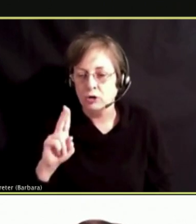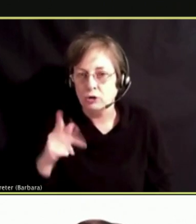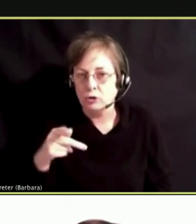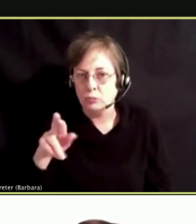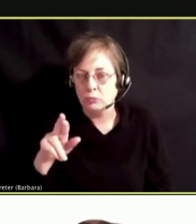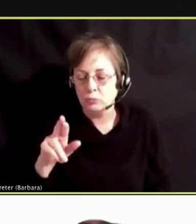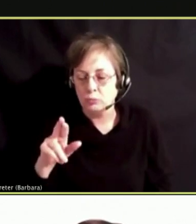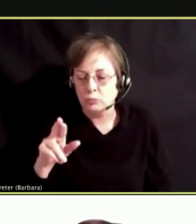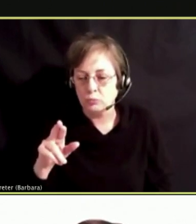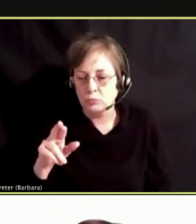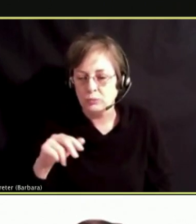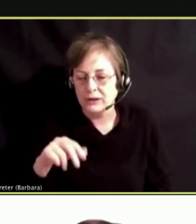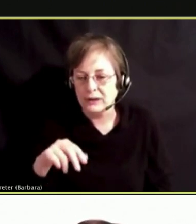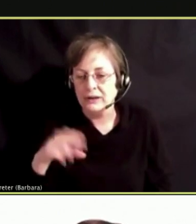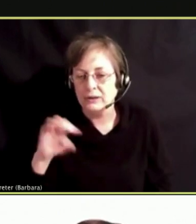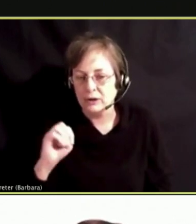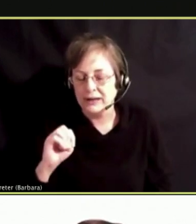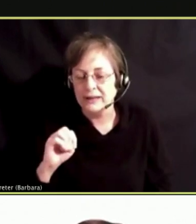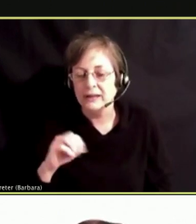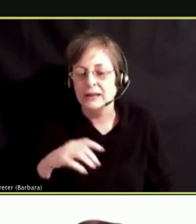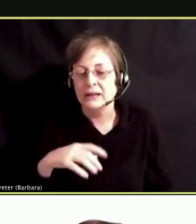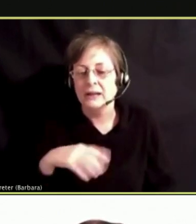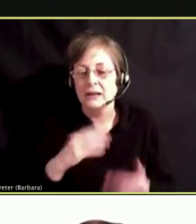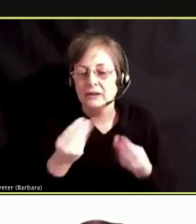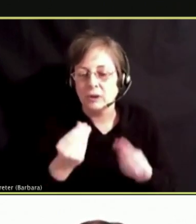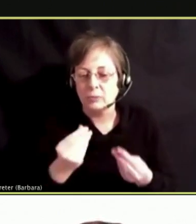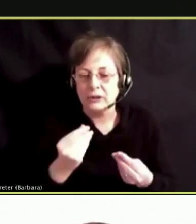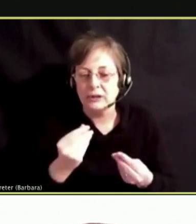AND RESILIENCY EDUCATION PROGRAM.